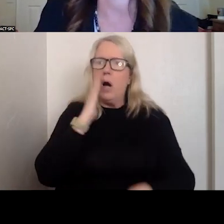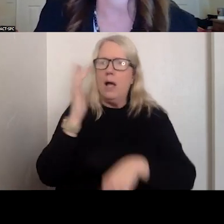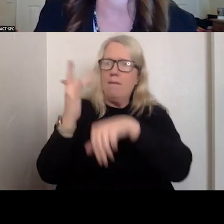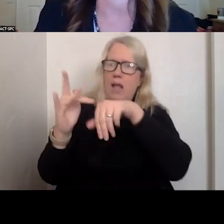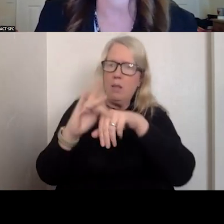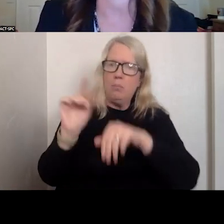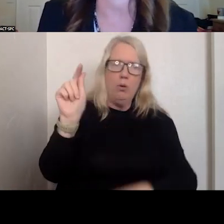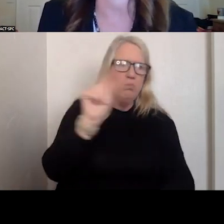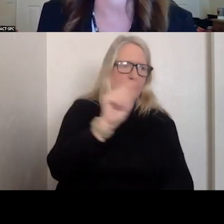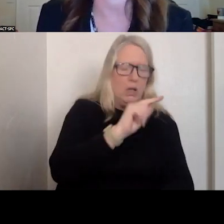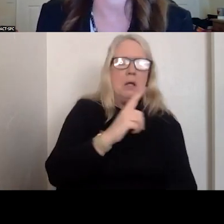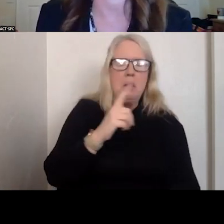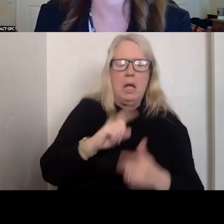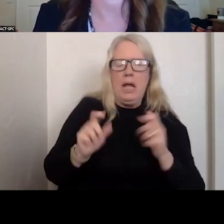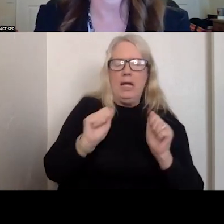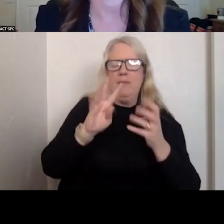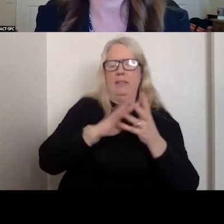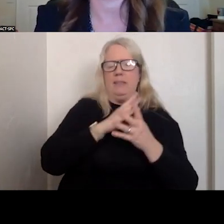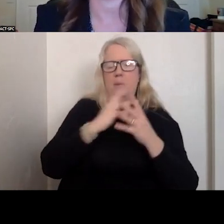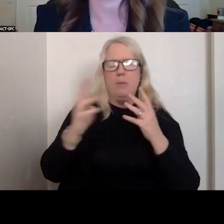THEY ARE ALSO ABLE TO SCHEDULE OUTPATIENT FOLLOWUP APPOINTMENTS.